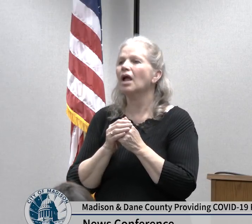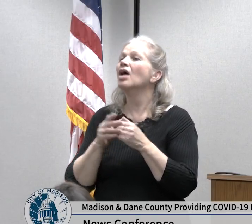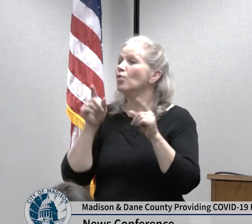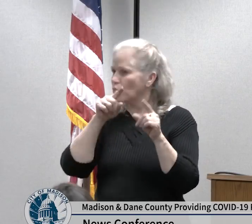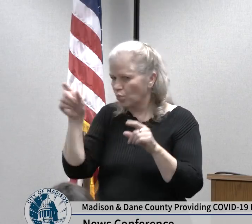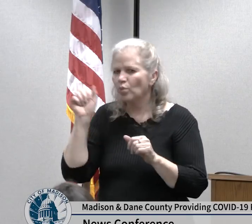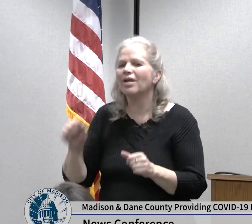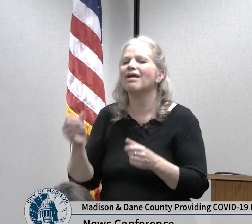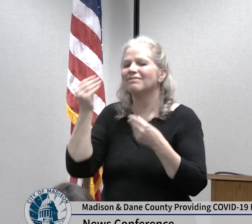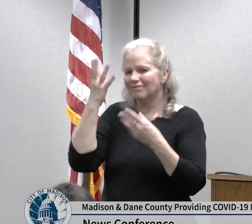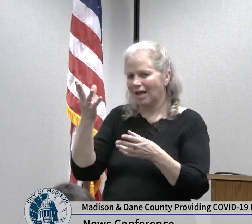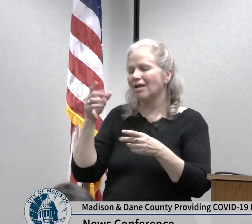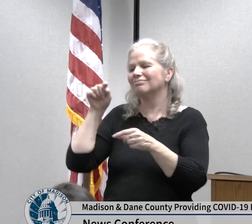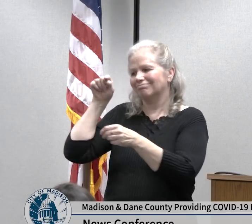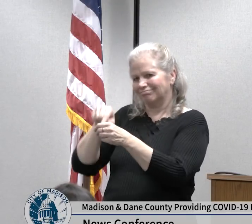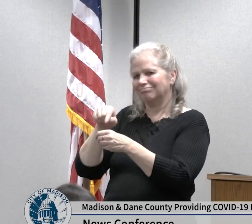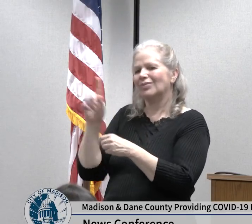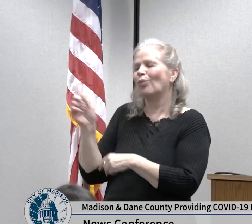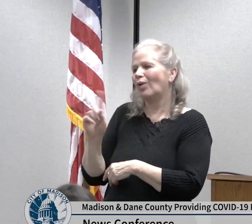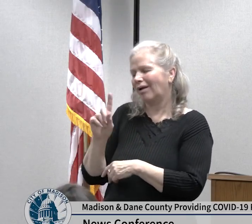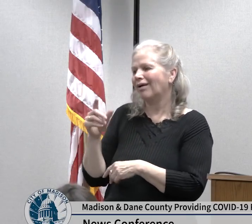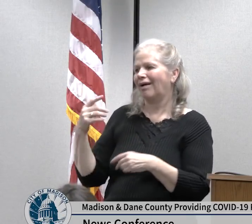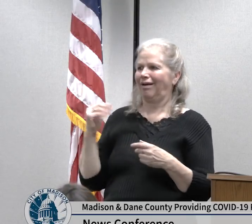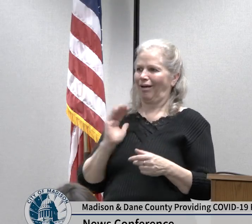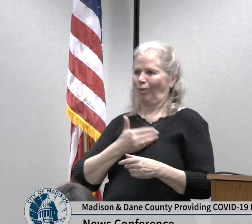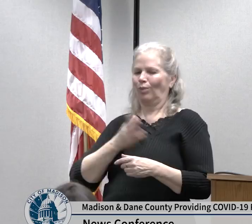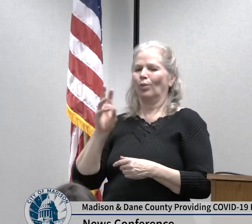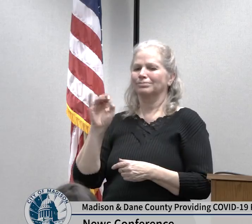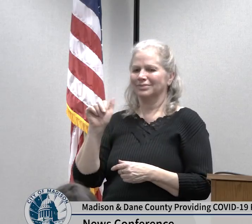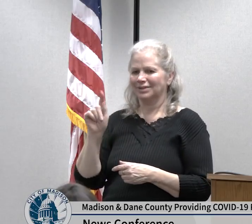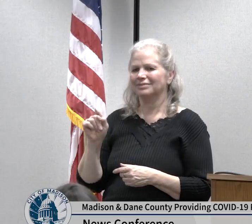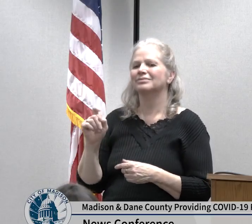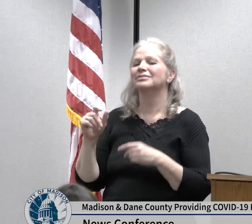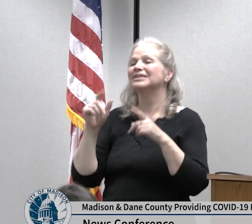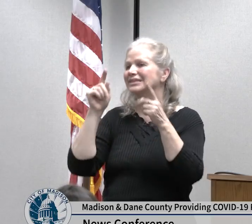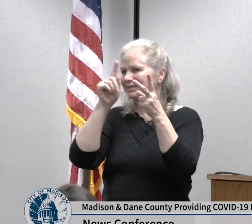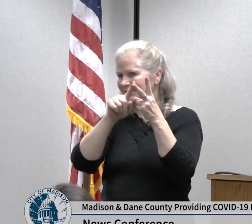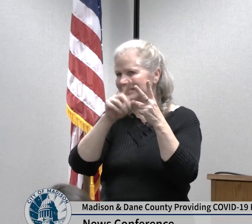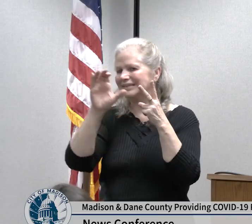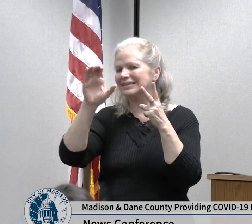coronavirus webpage thank you for coming together as a community and taking the